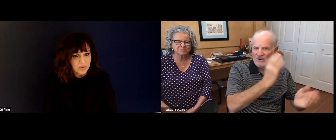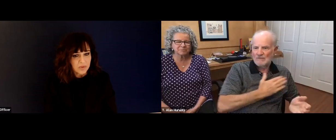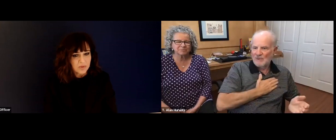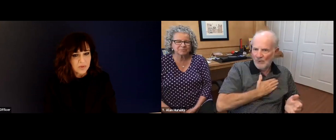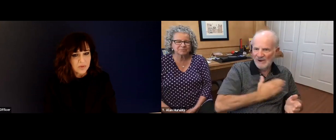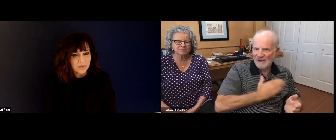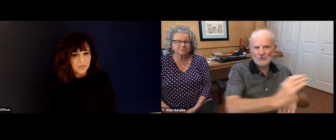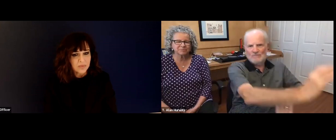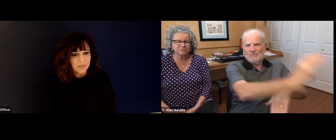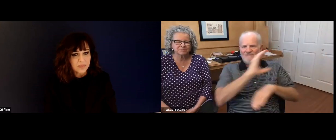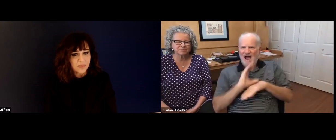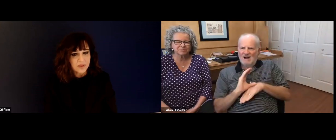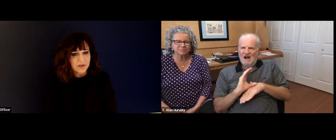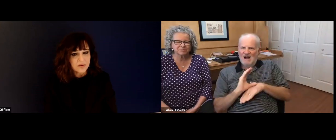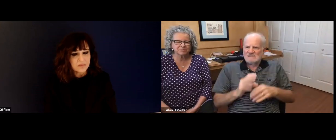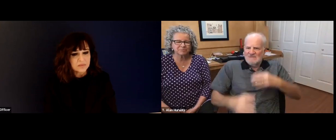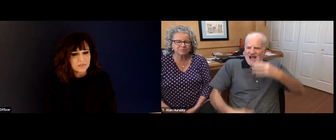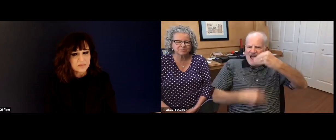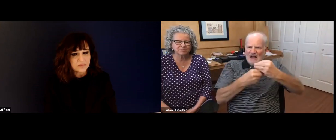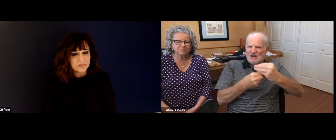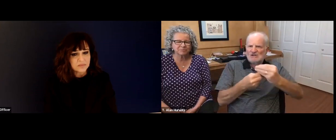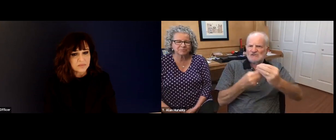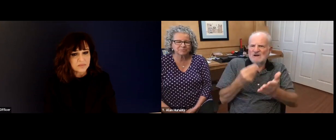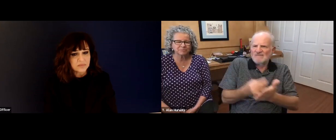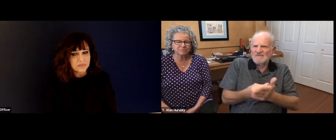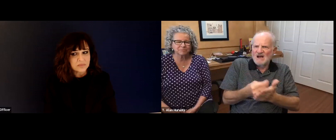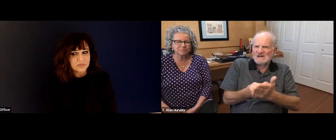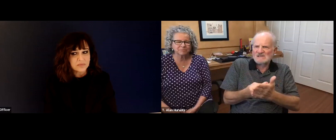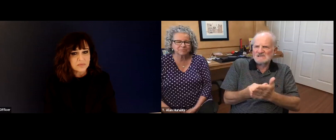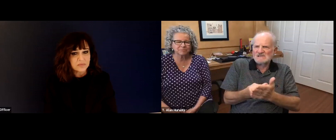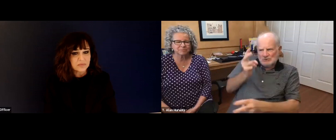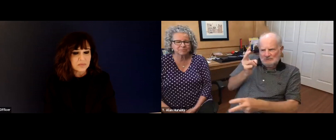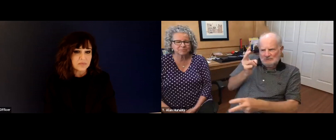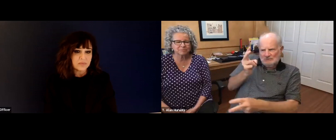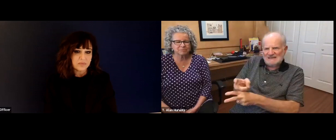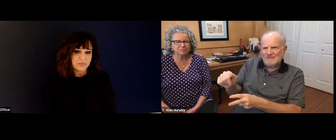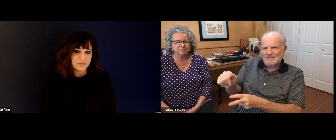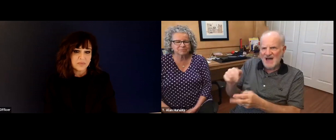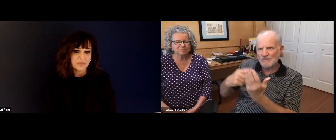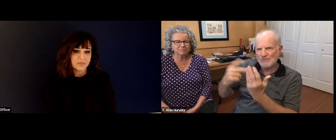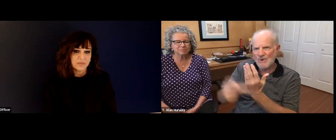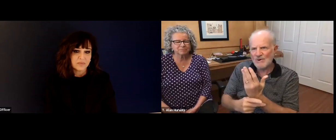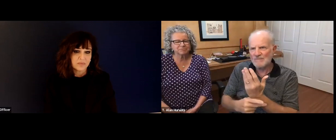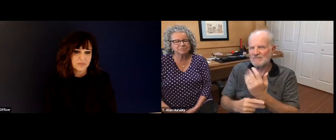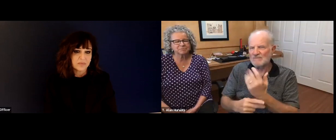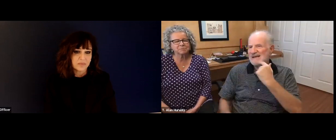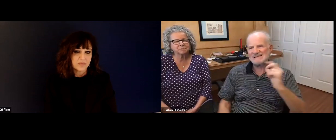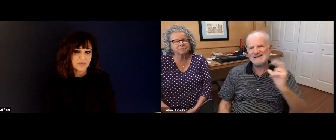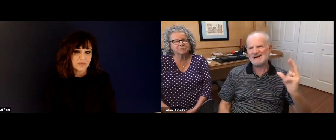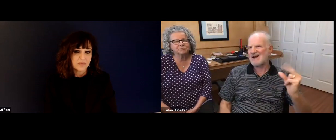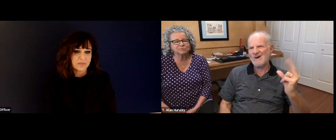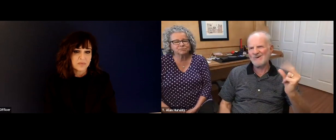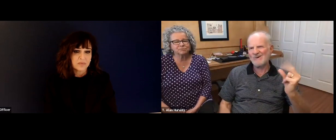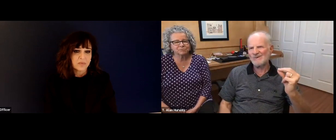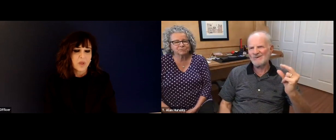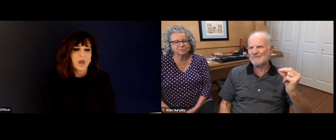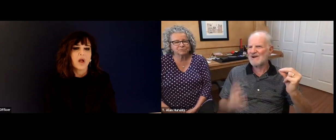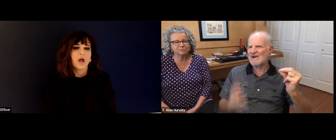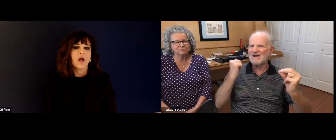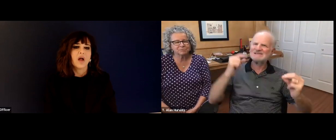finding those resources, we went to the US Department of Education to ask if there they would be willing to supplement